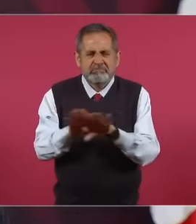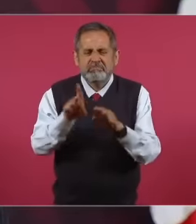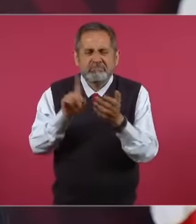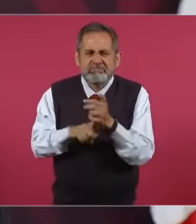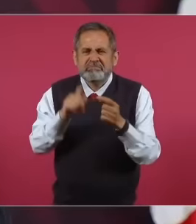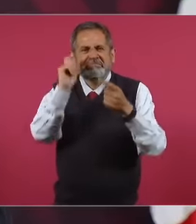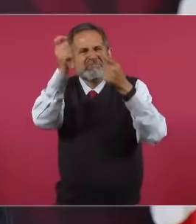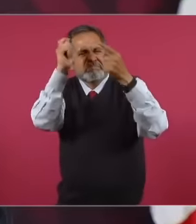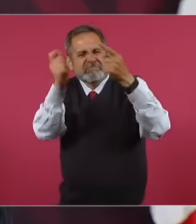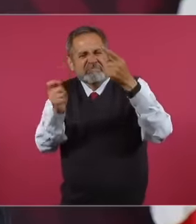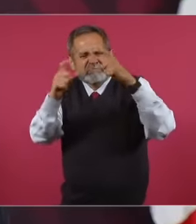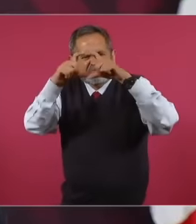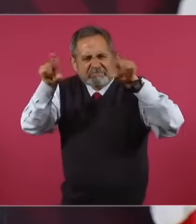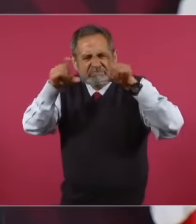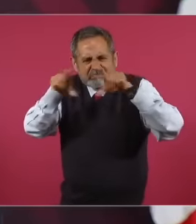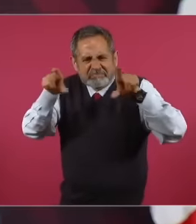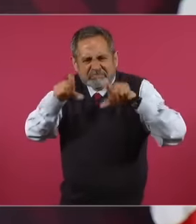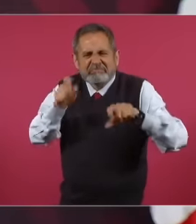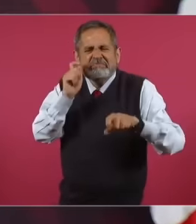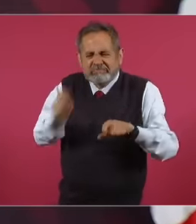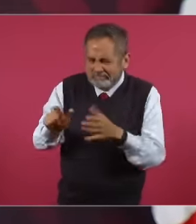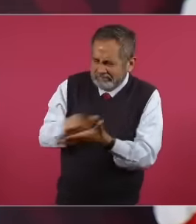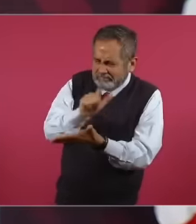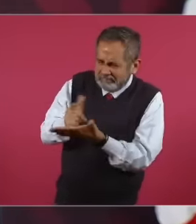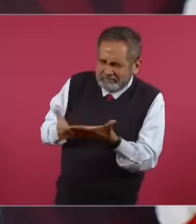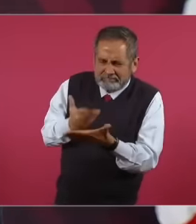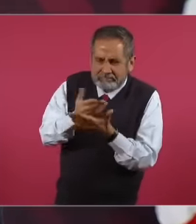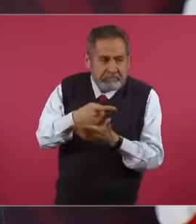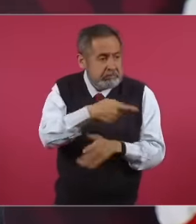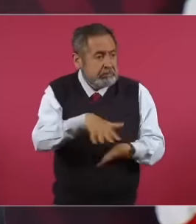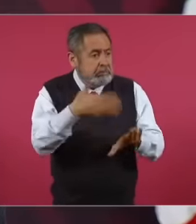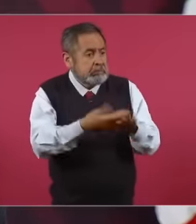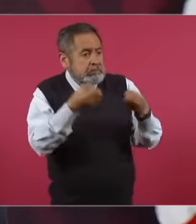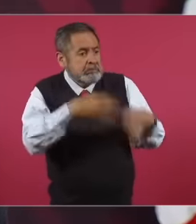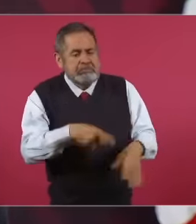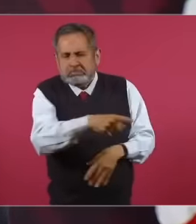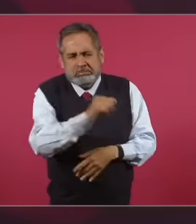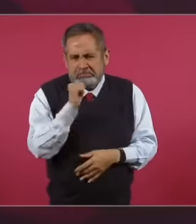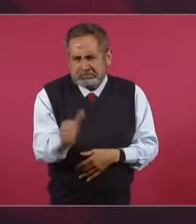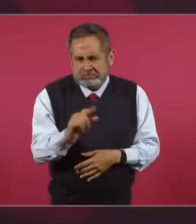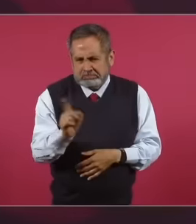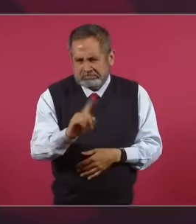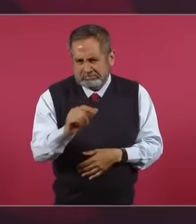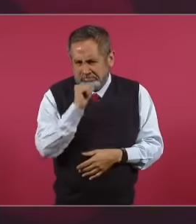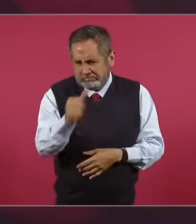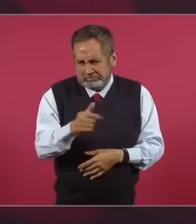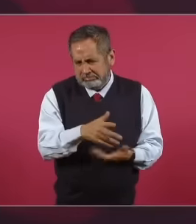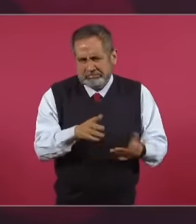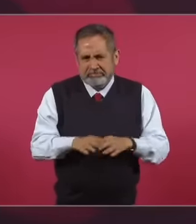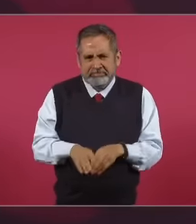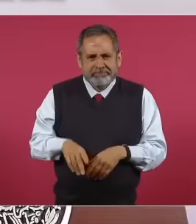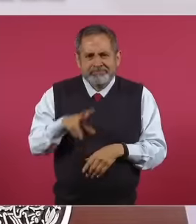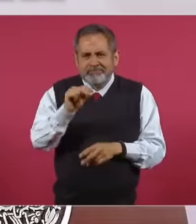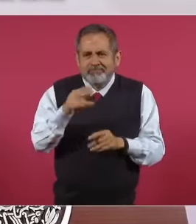consists of and how it does not affect the workers, how does it not affect the